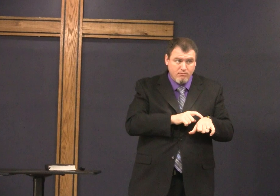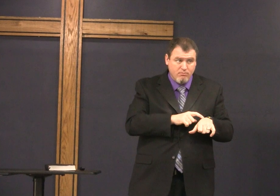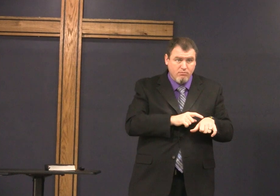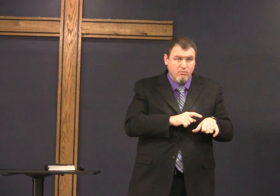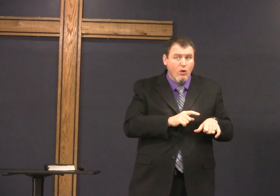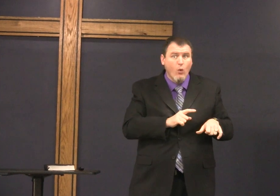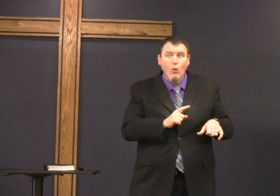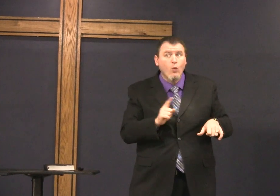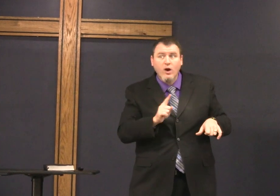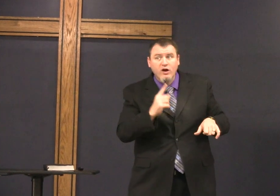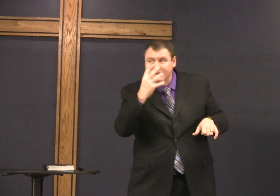they lived in